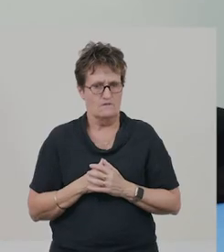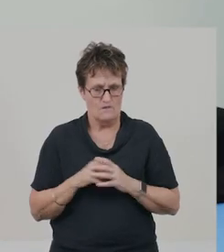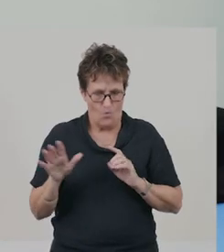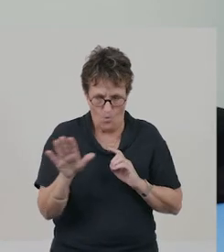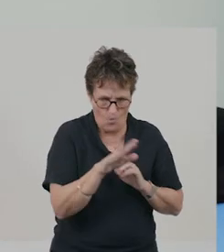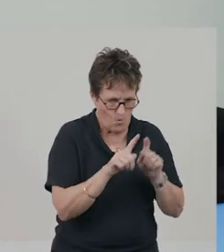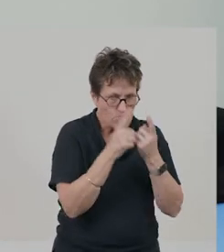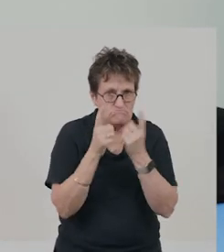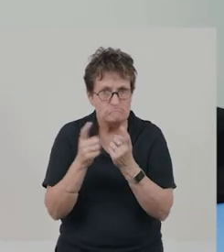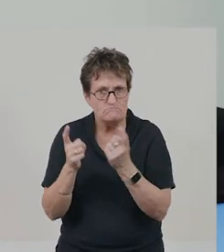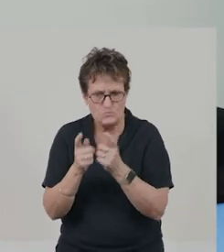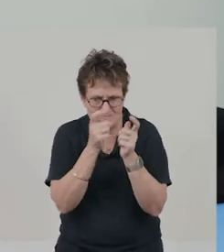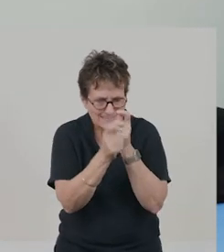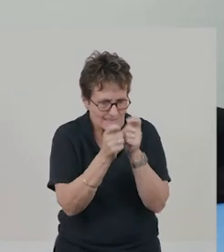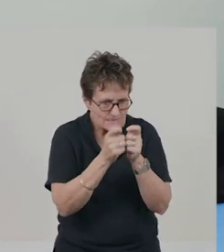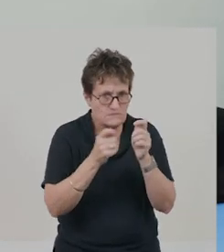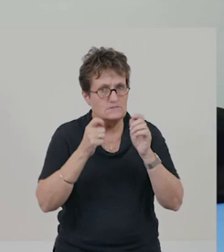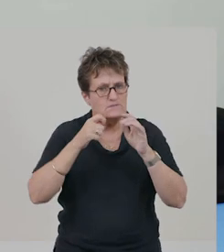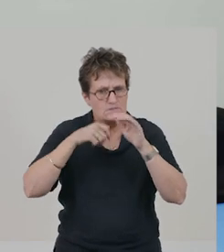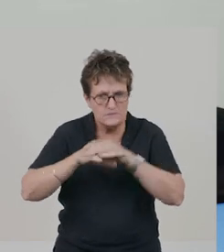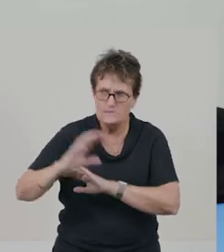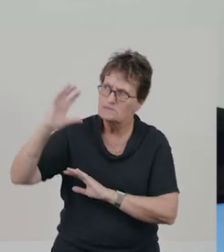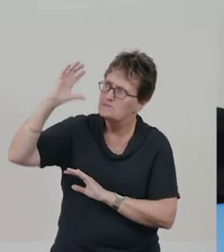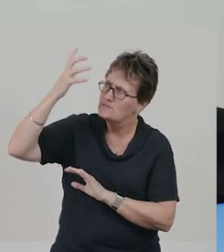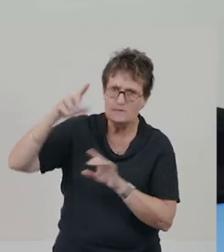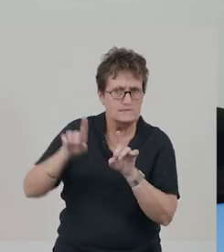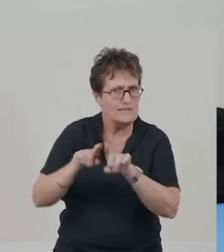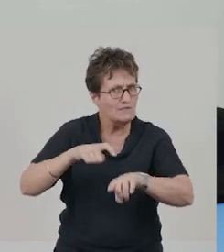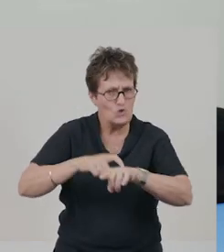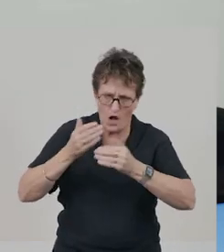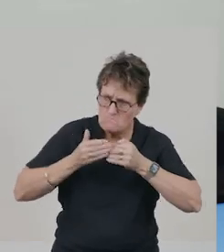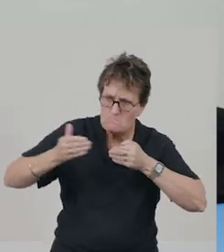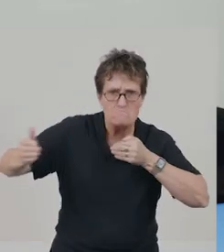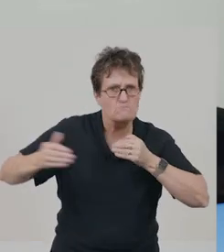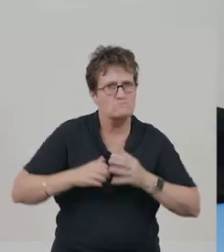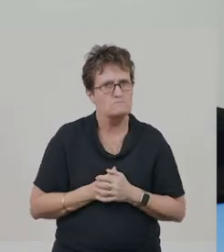All materials we tested had been in the sun for the same amount of time.